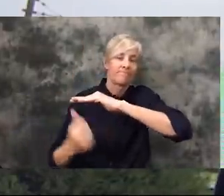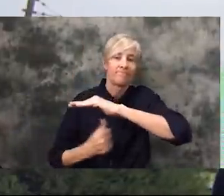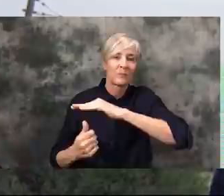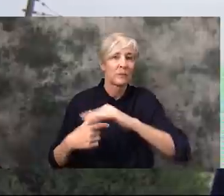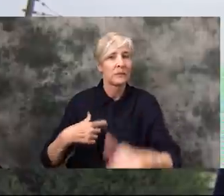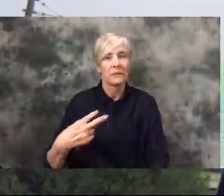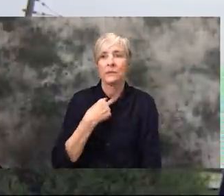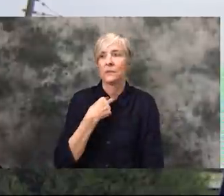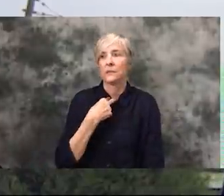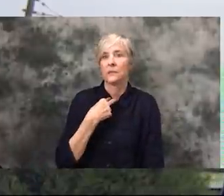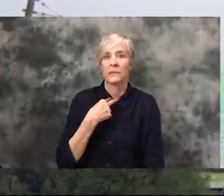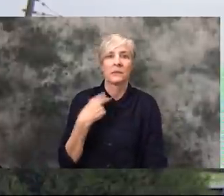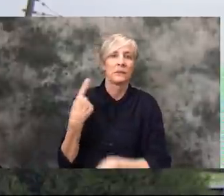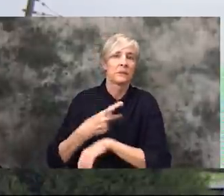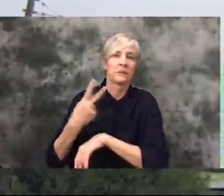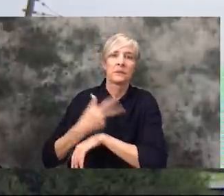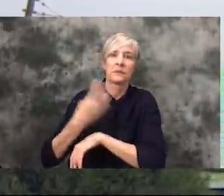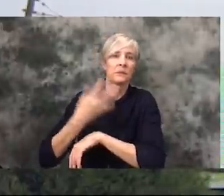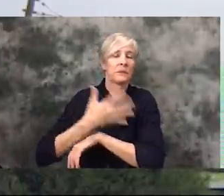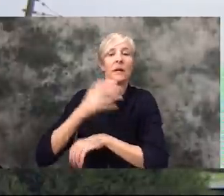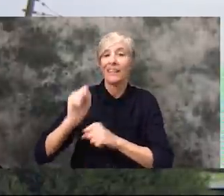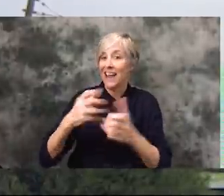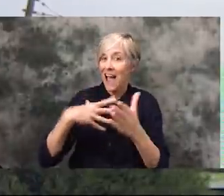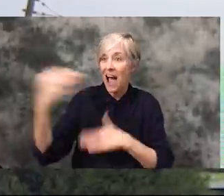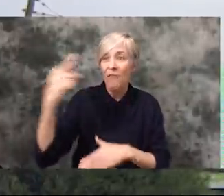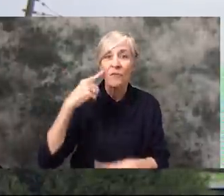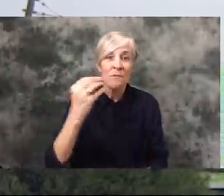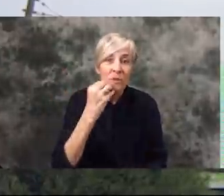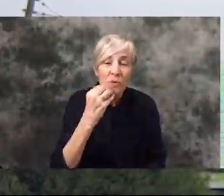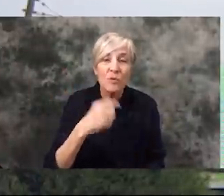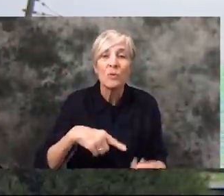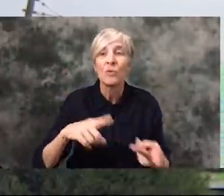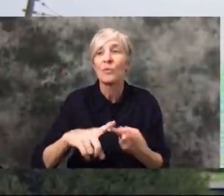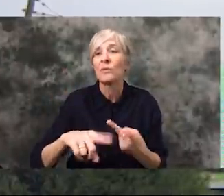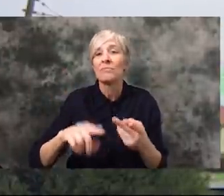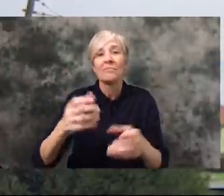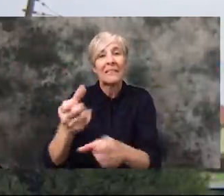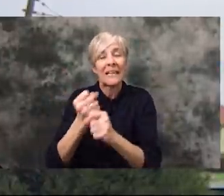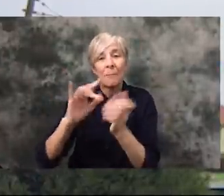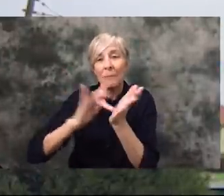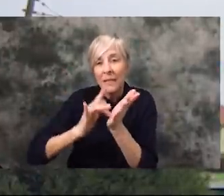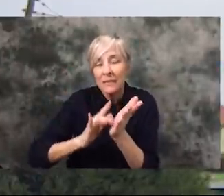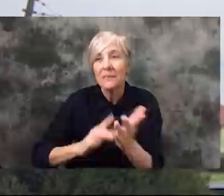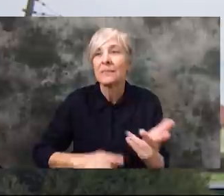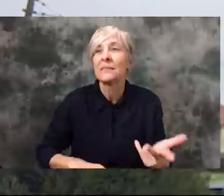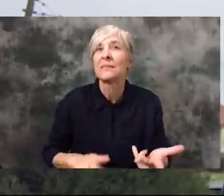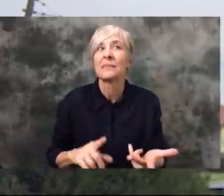for days. We can only go out for groceries and pharmacy and to pharmacies